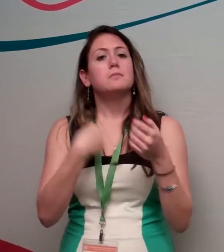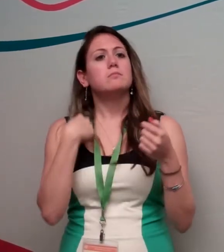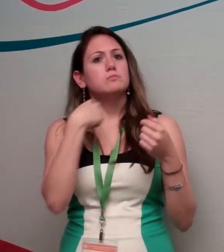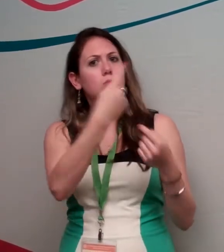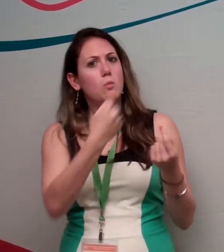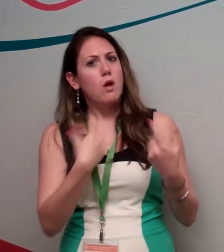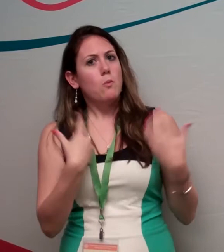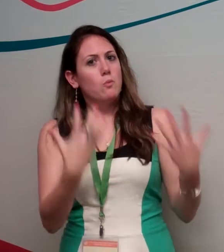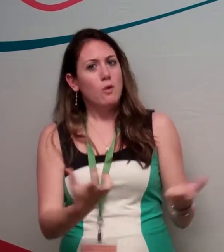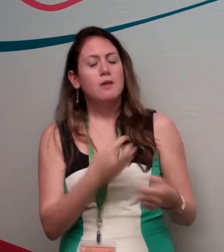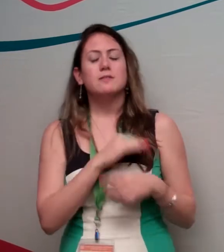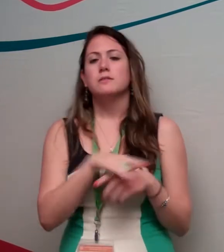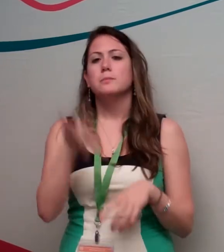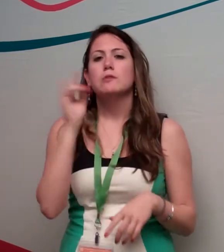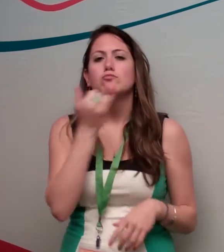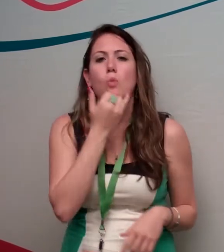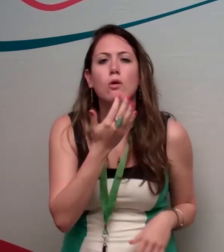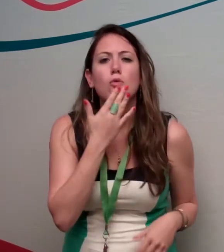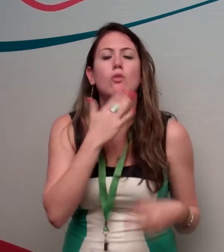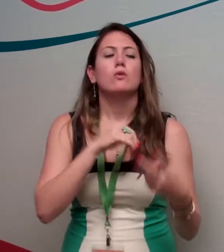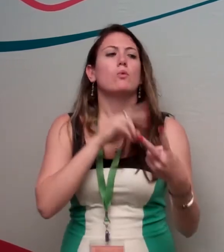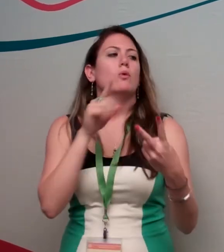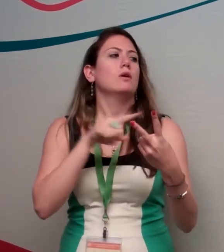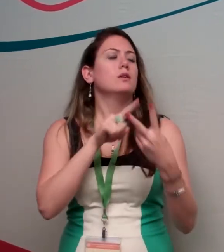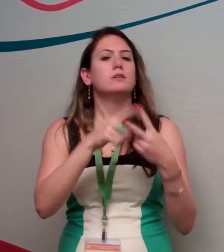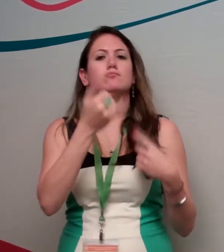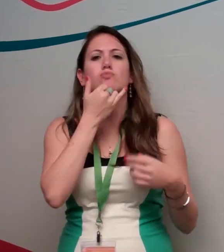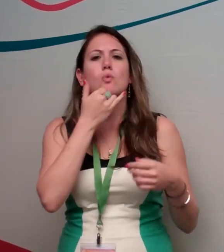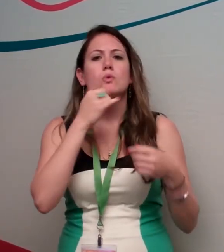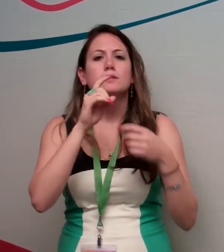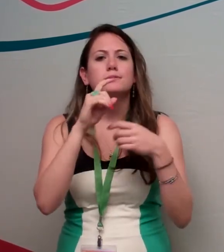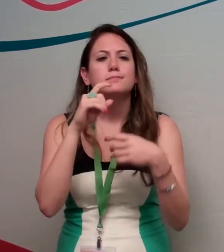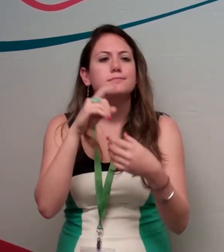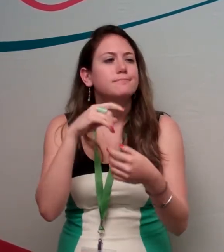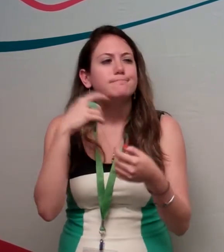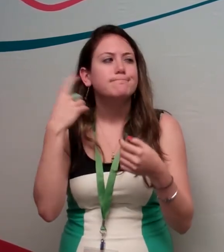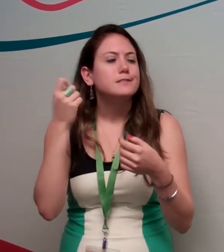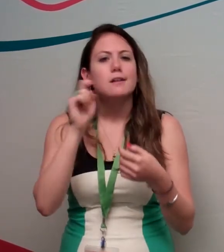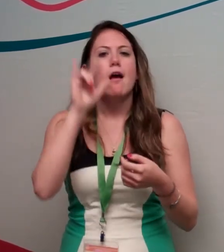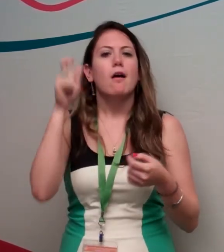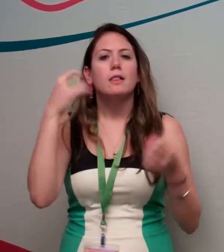Sometimes I tell them what I want done with my hair, and then they pick the wrong color or style or length.